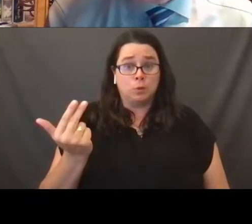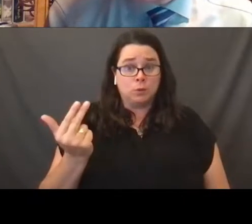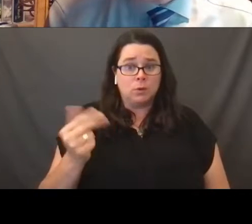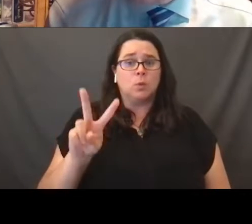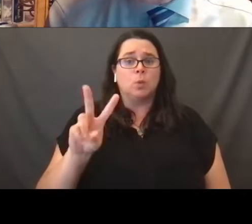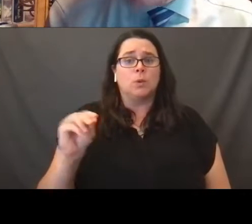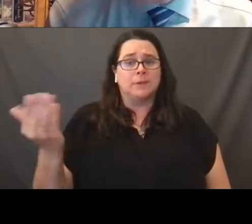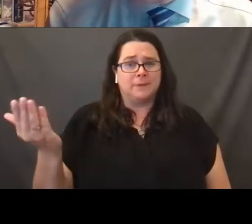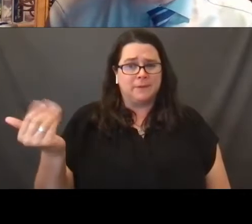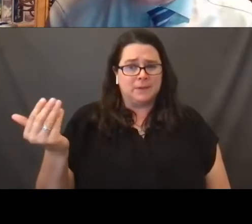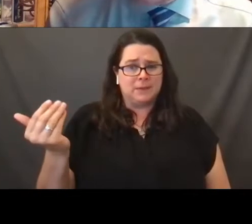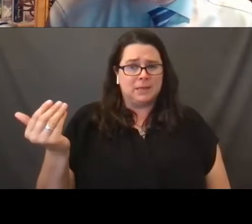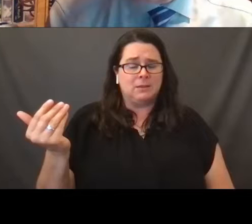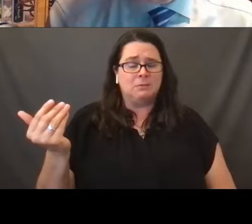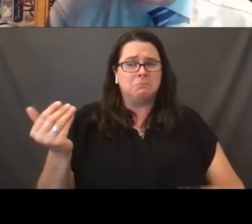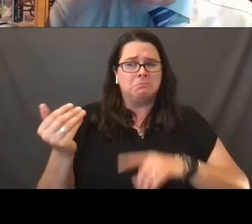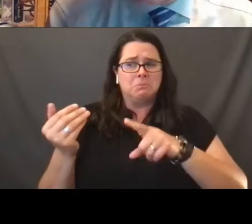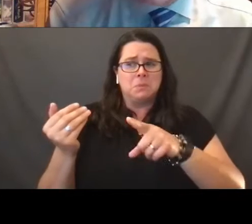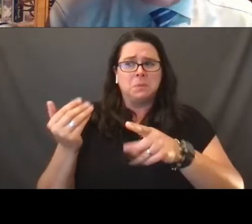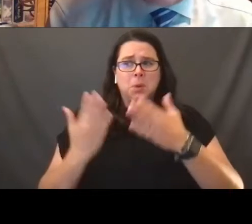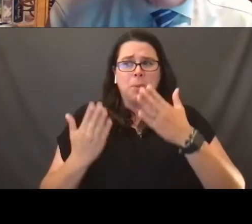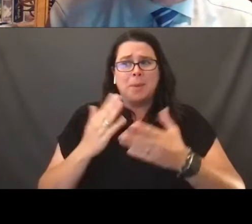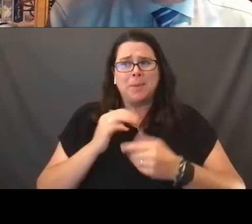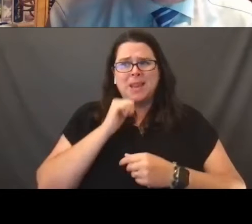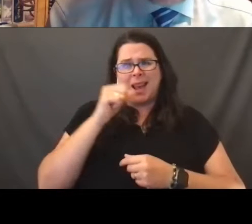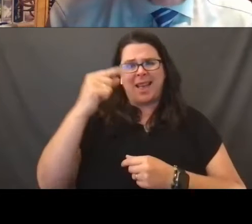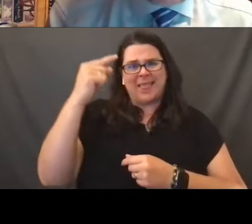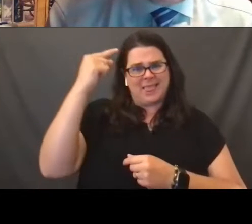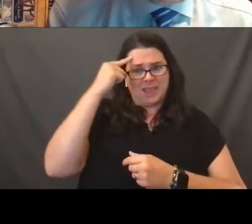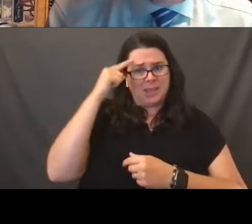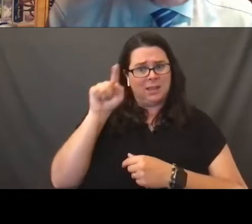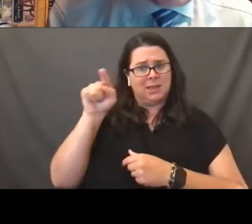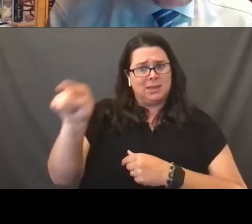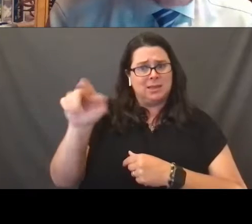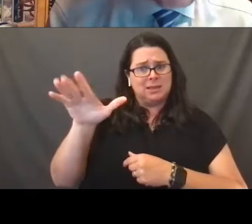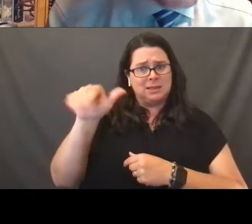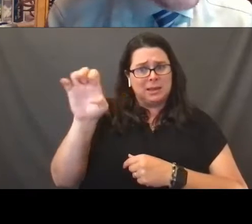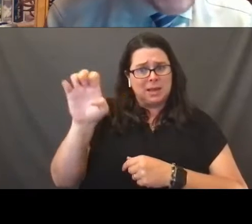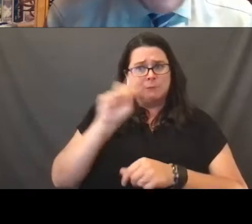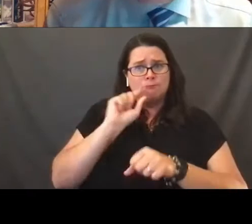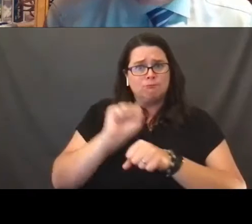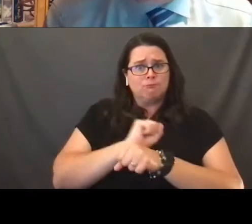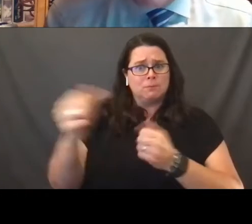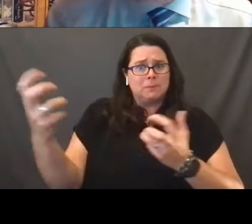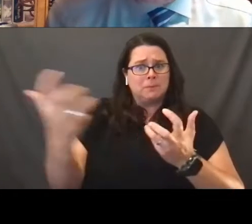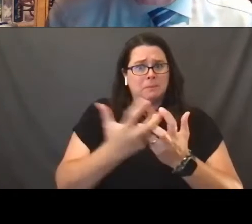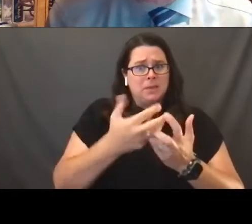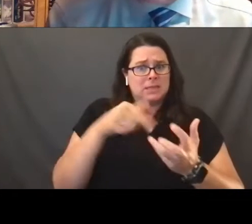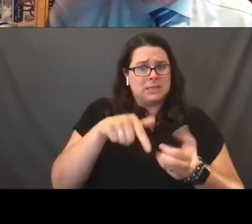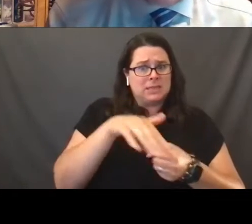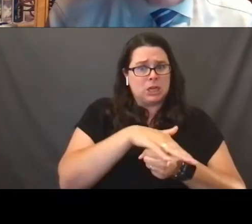You may not automatically think of as being cases that fall into an area that would identify and promote